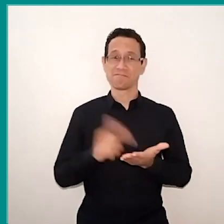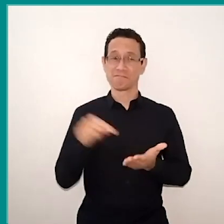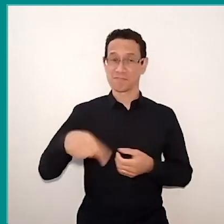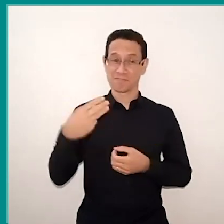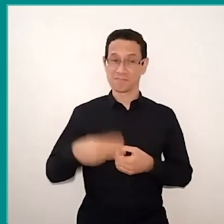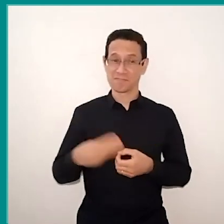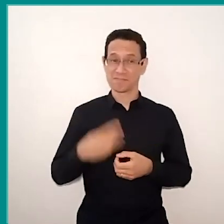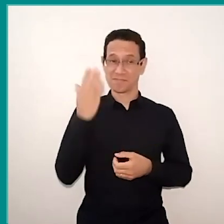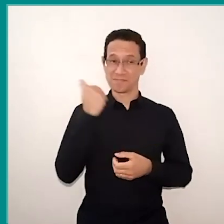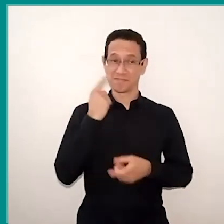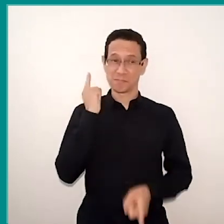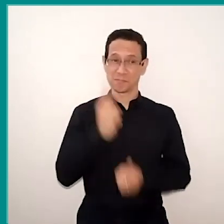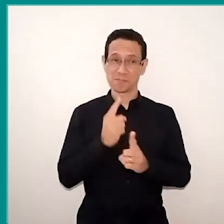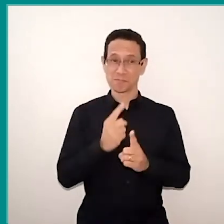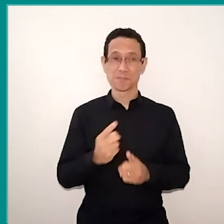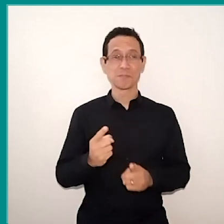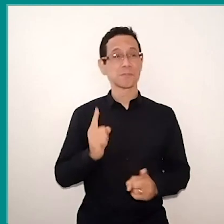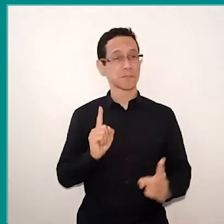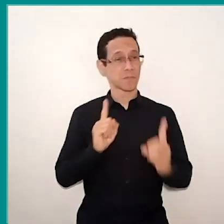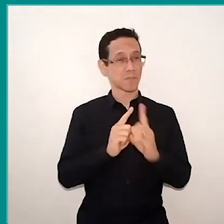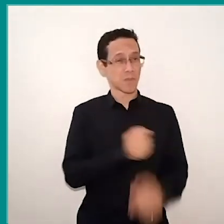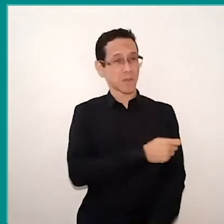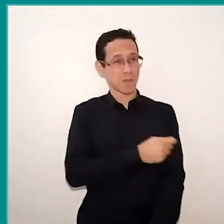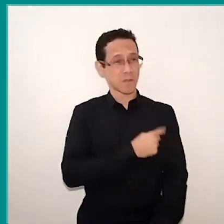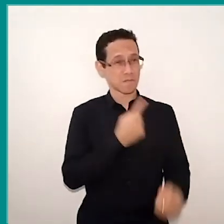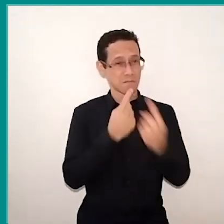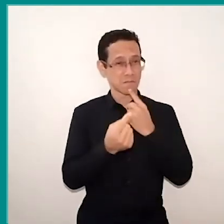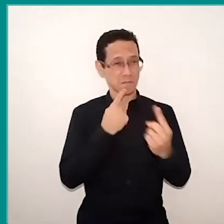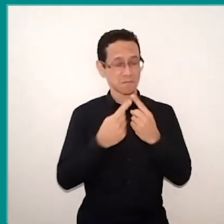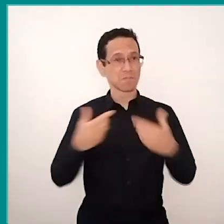and asked to talk to a student, to interview a student, and she's there all excited, why are you giving an interview